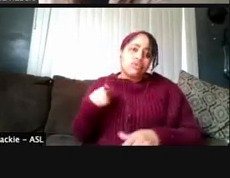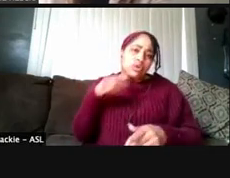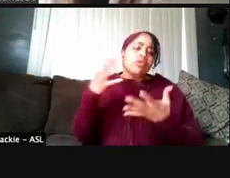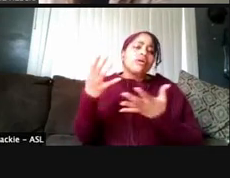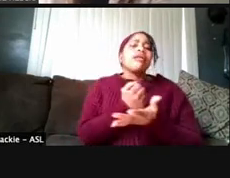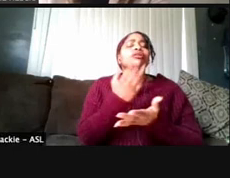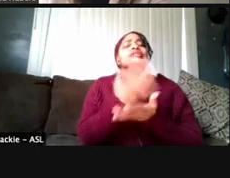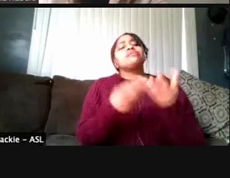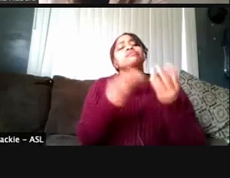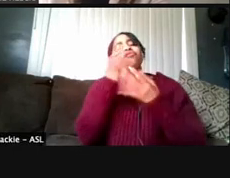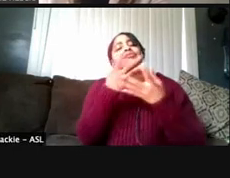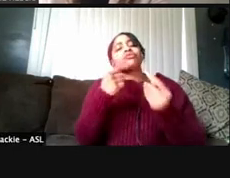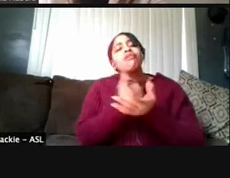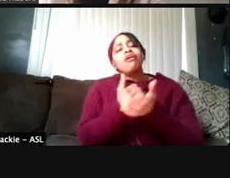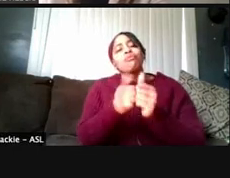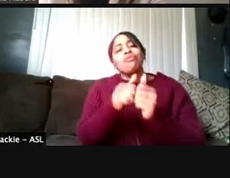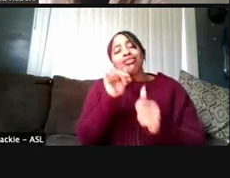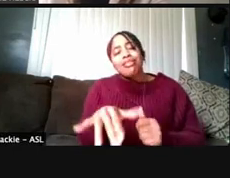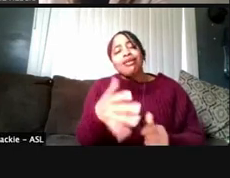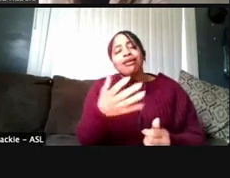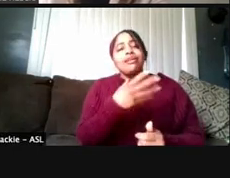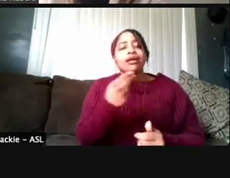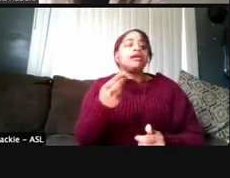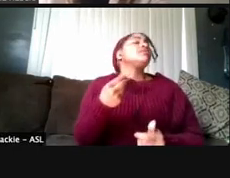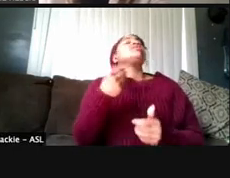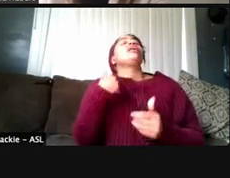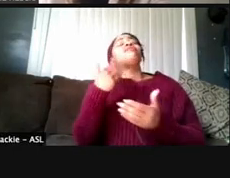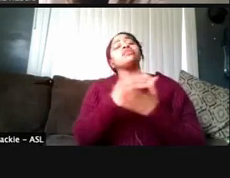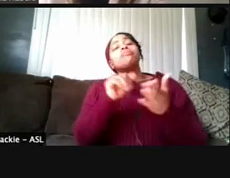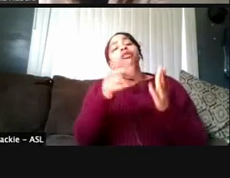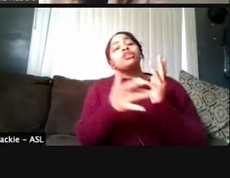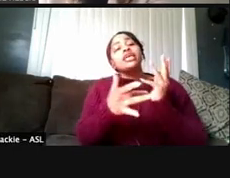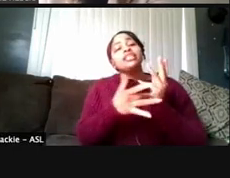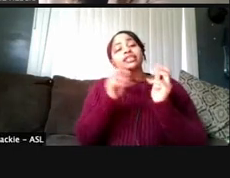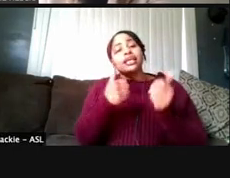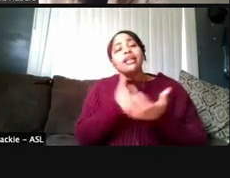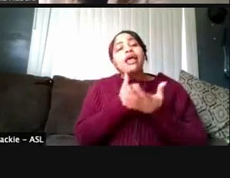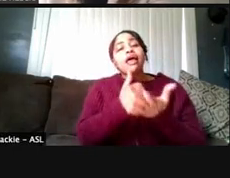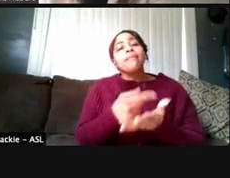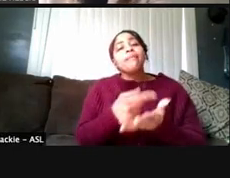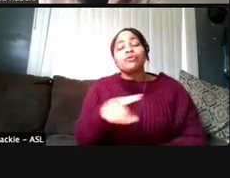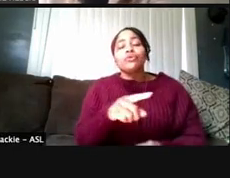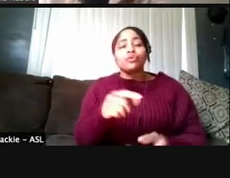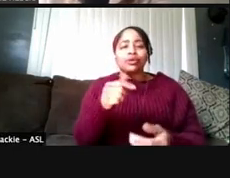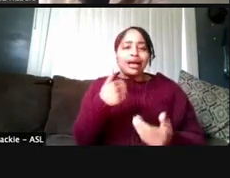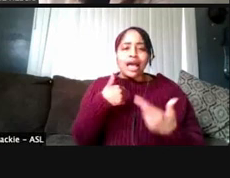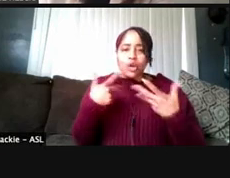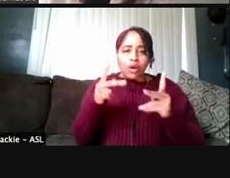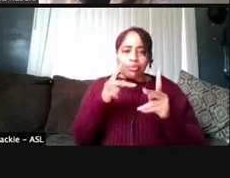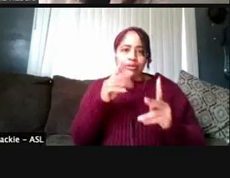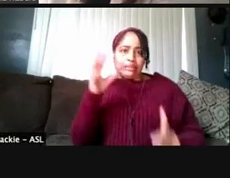to try to help you with that, and there are some techniques that can help you deal with that. I don't want people to miss out on something